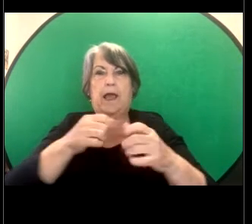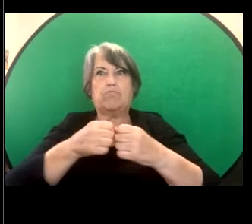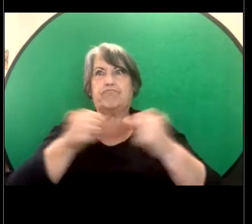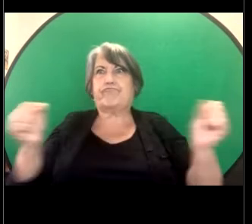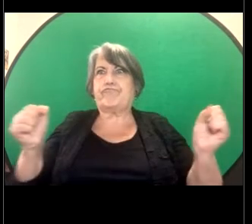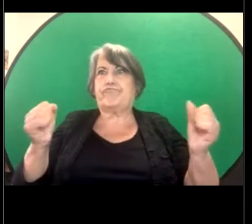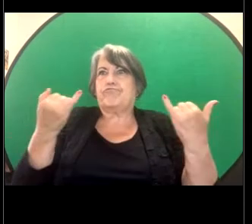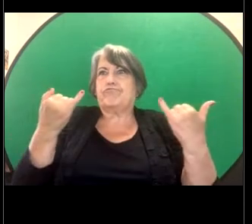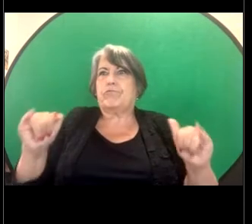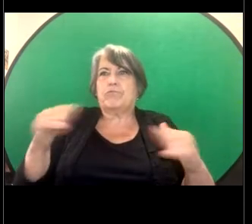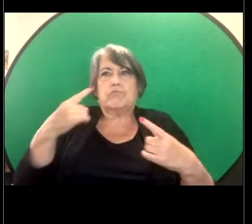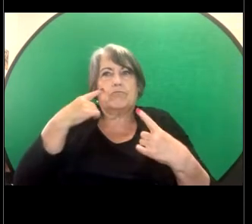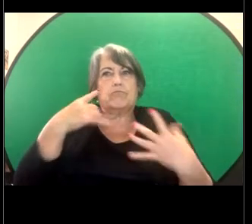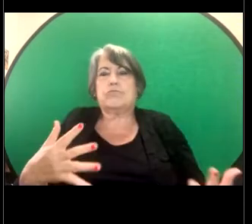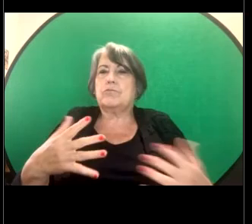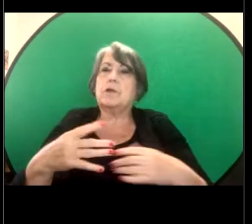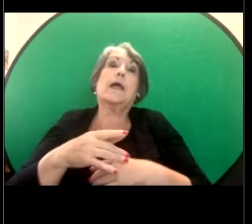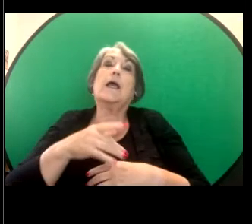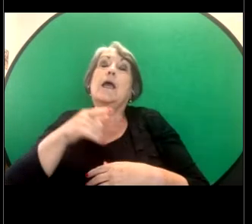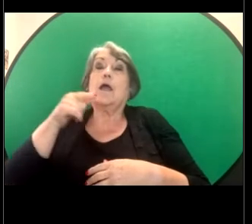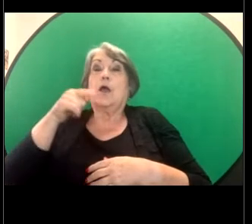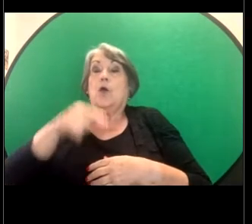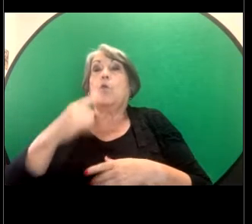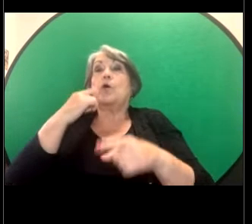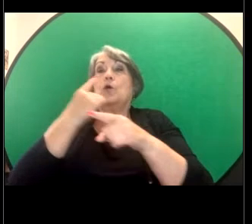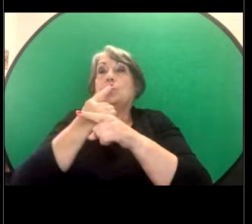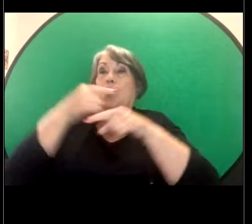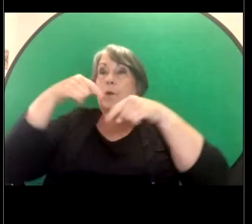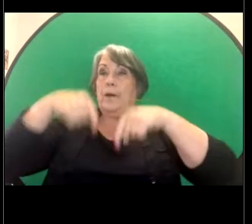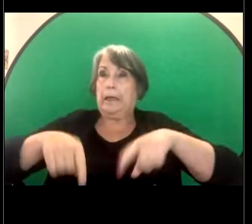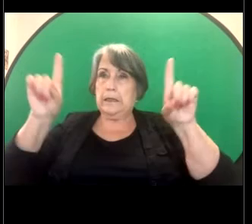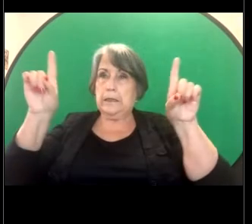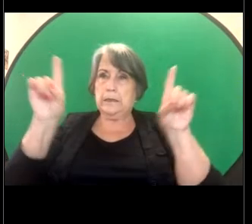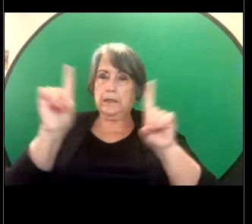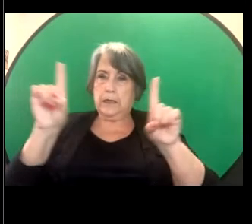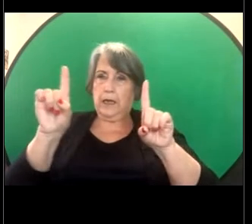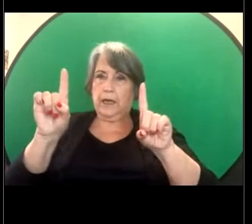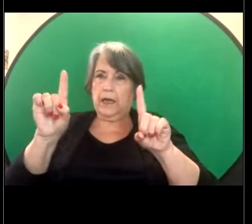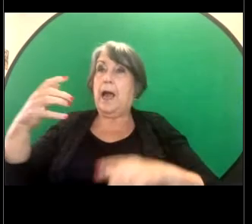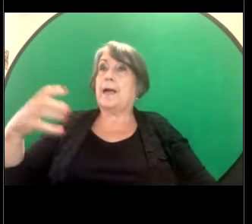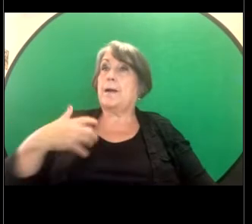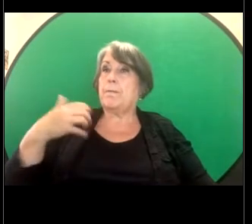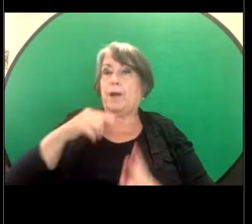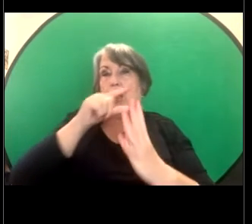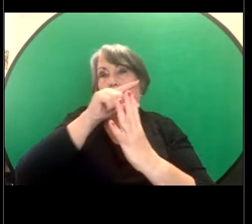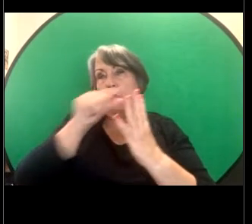So what we've been talking about today are complaint options under anti-discrimination law